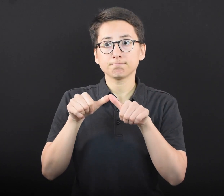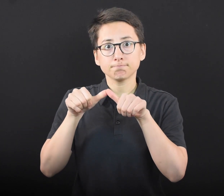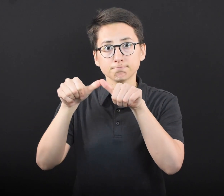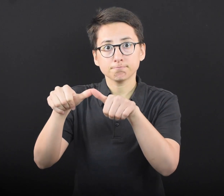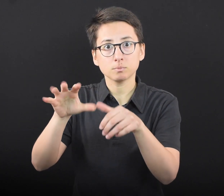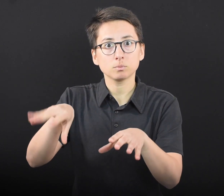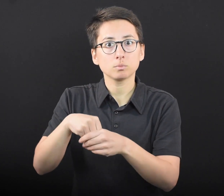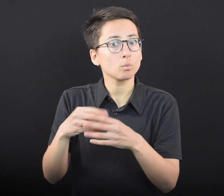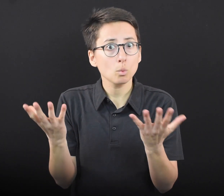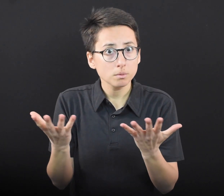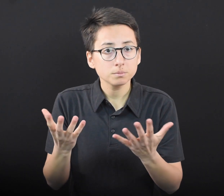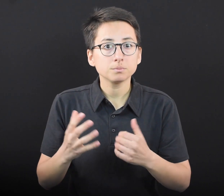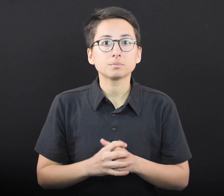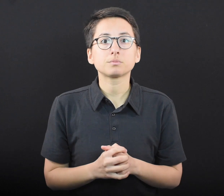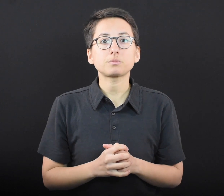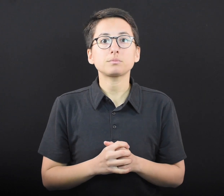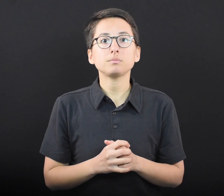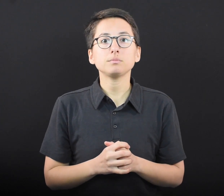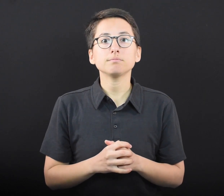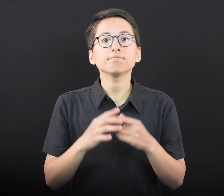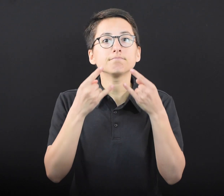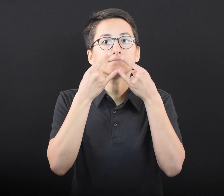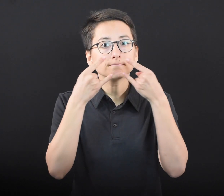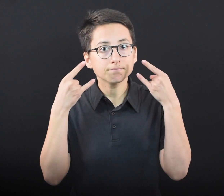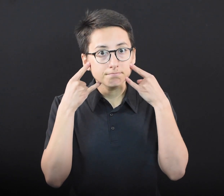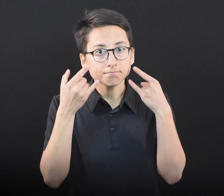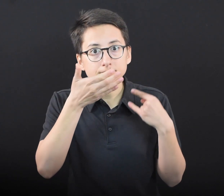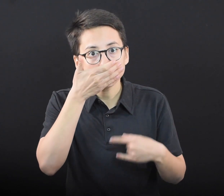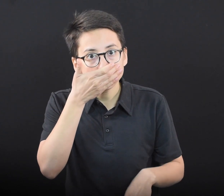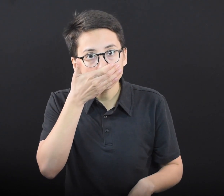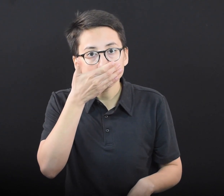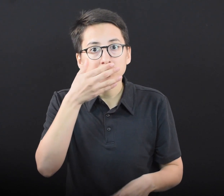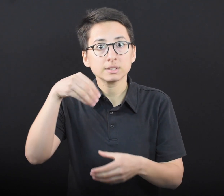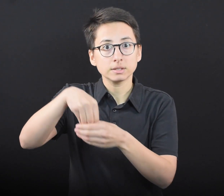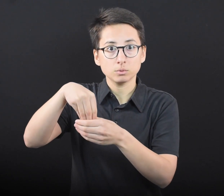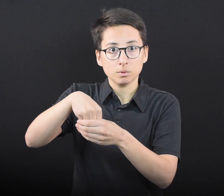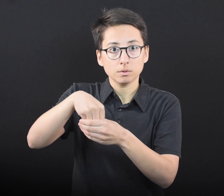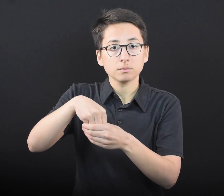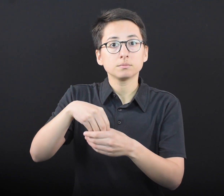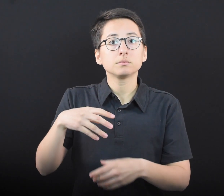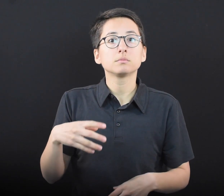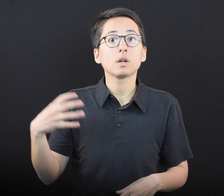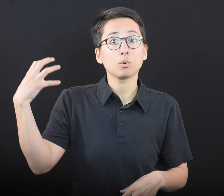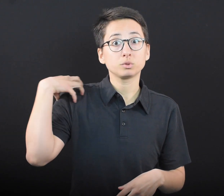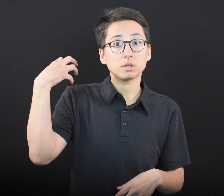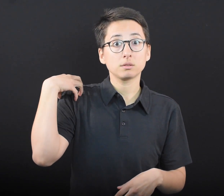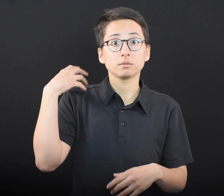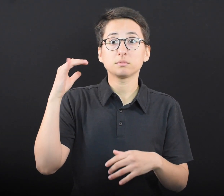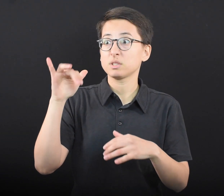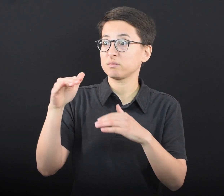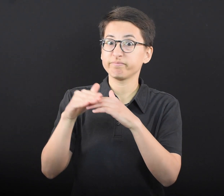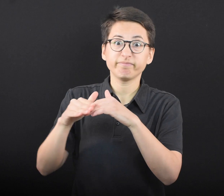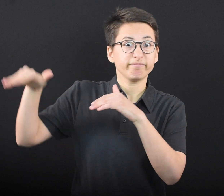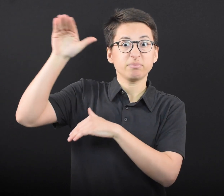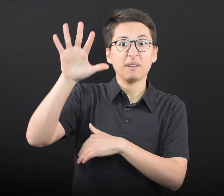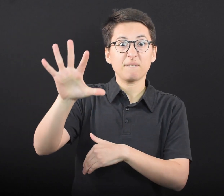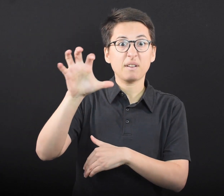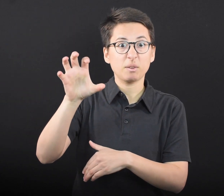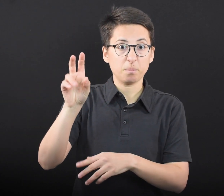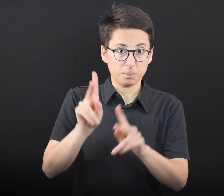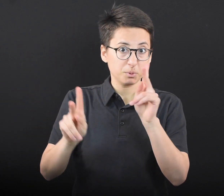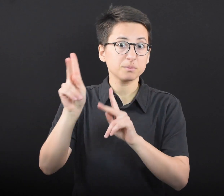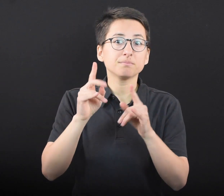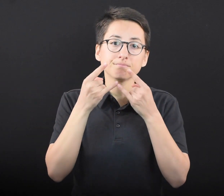• Face coverings indoors and for outdoor events that exceed 500 people.